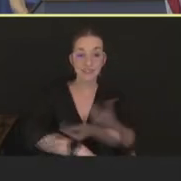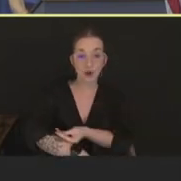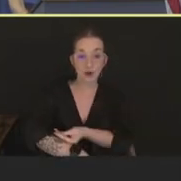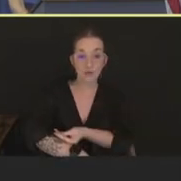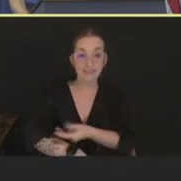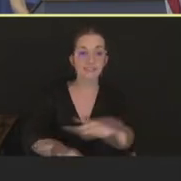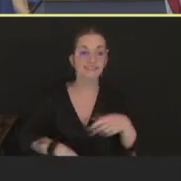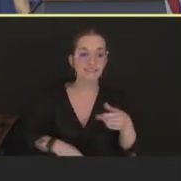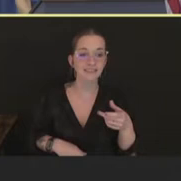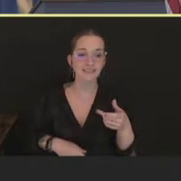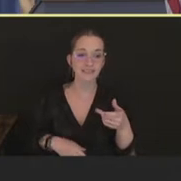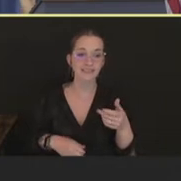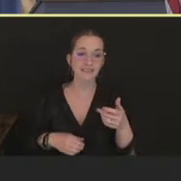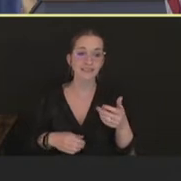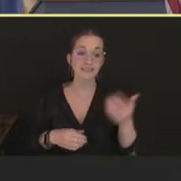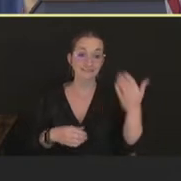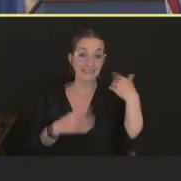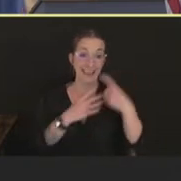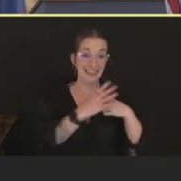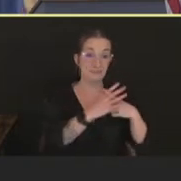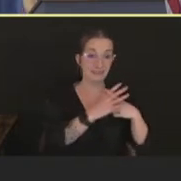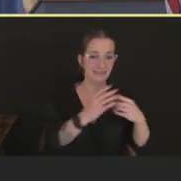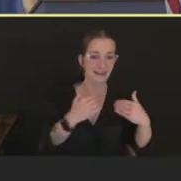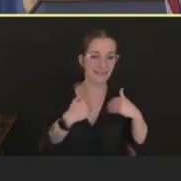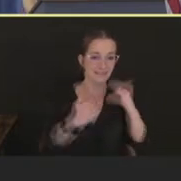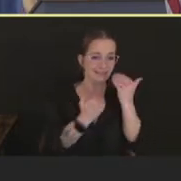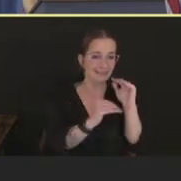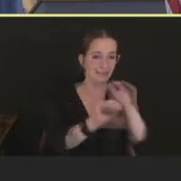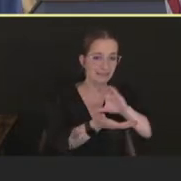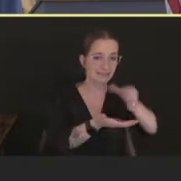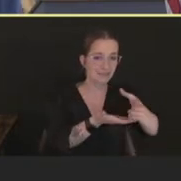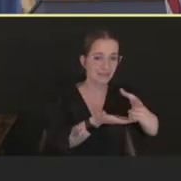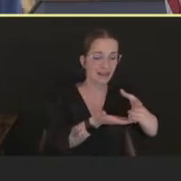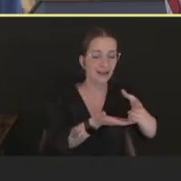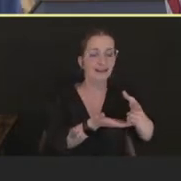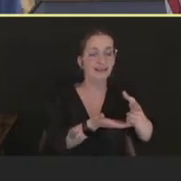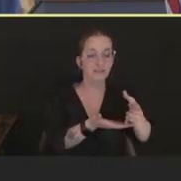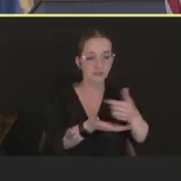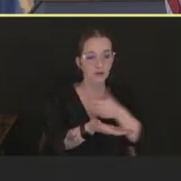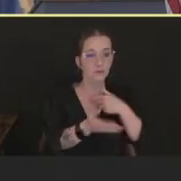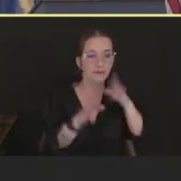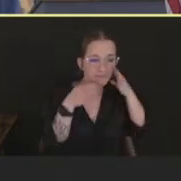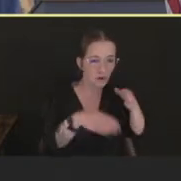with limited supply, many of our jurisdictions made the decision to focus on administering as